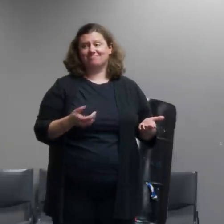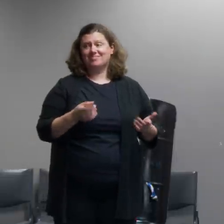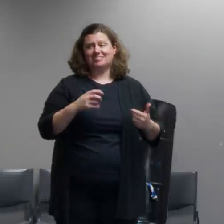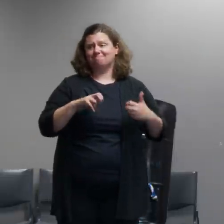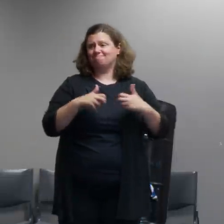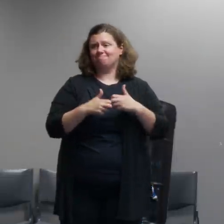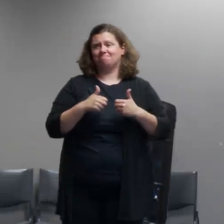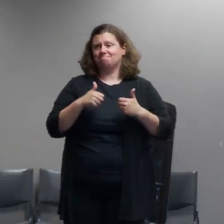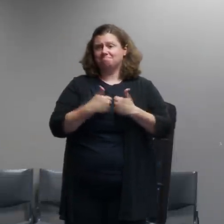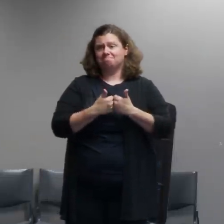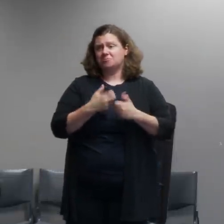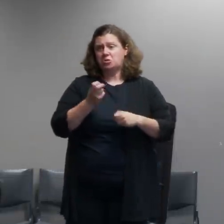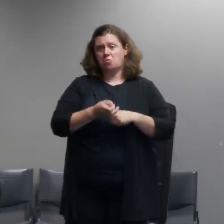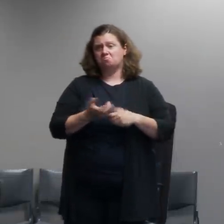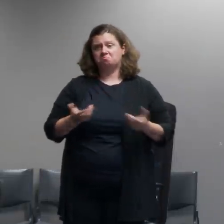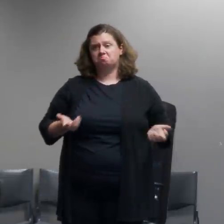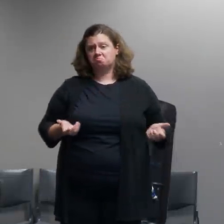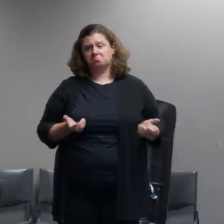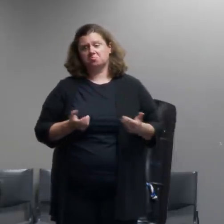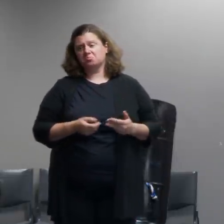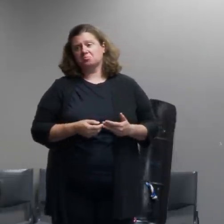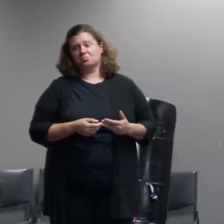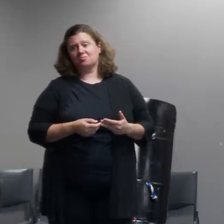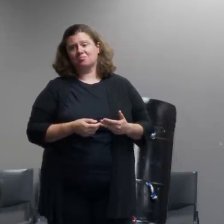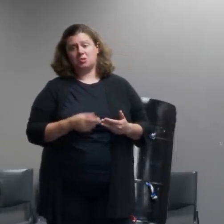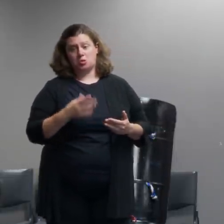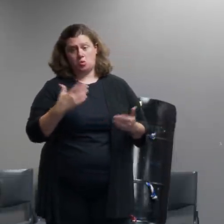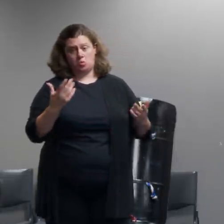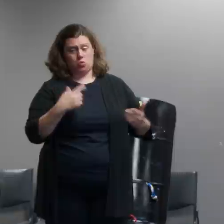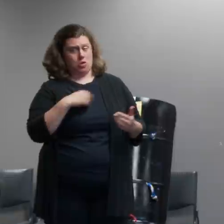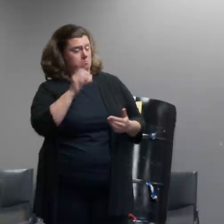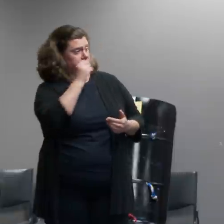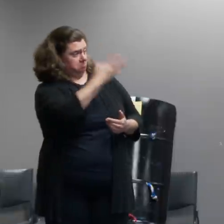and so my response would be that we would appreciate it